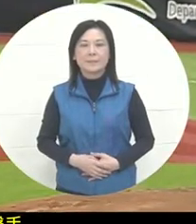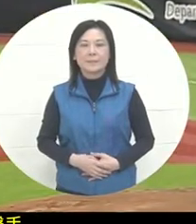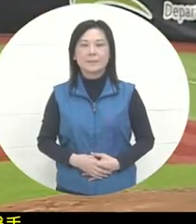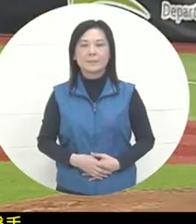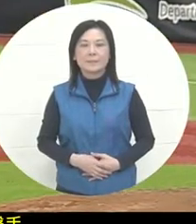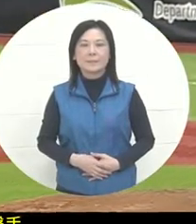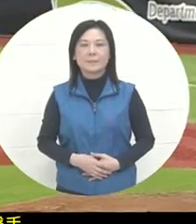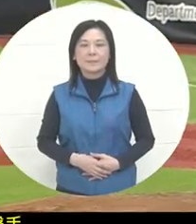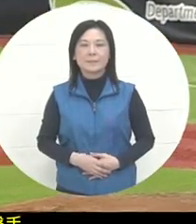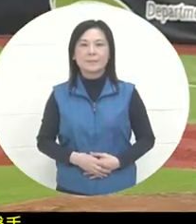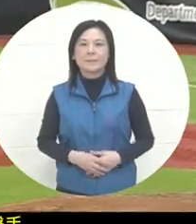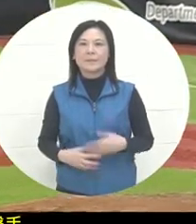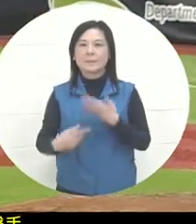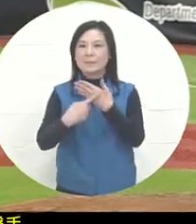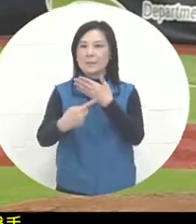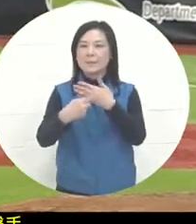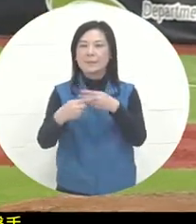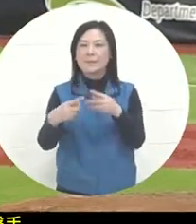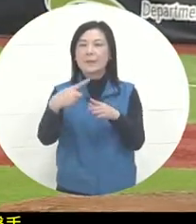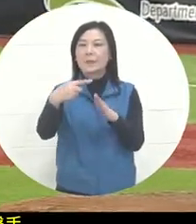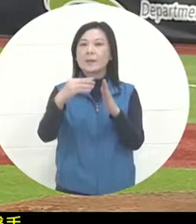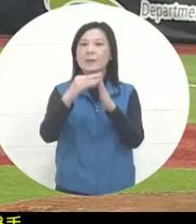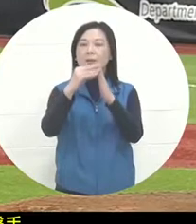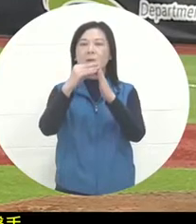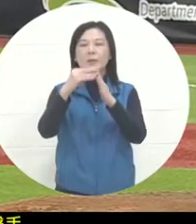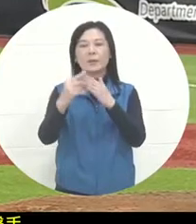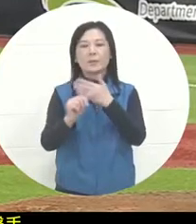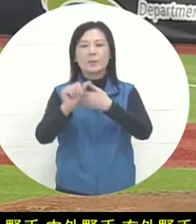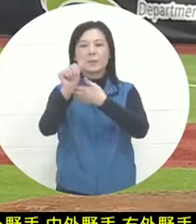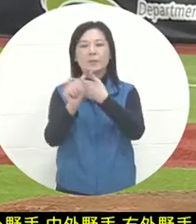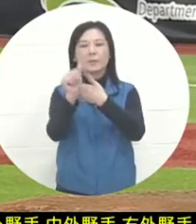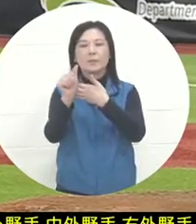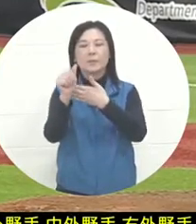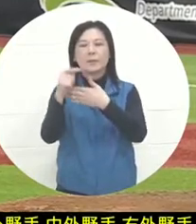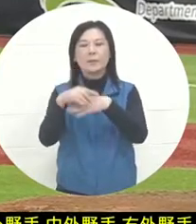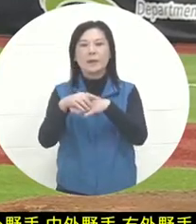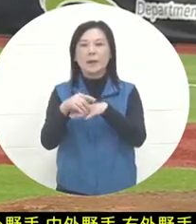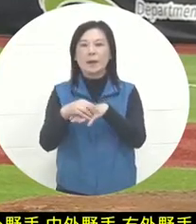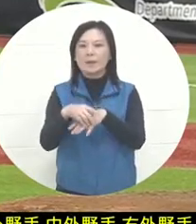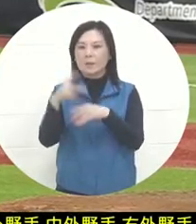the first half of the inning. Mexico actually took control of the American team's pitcher and had a hit